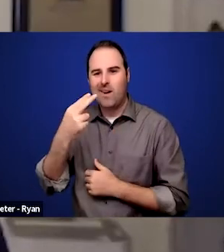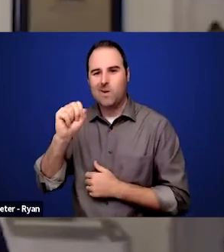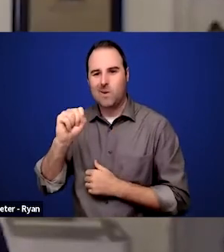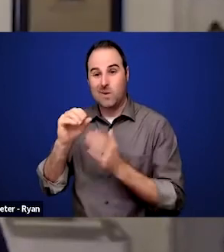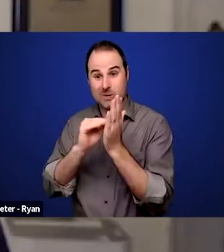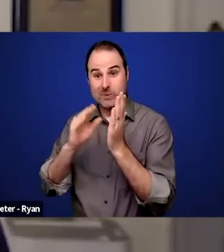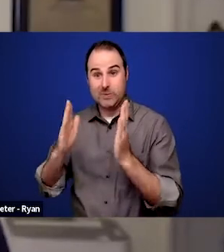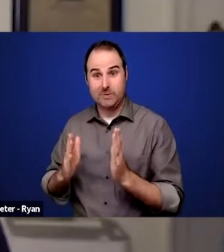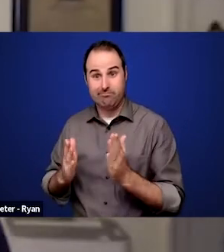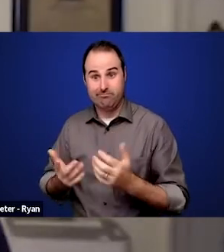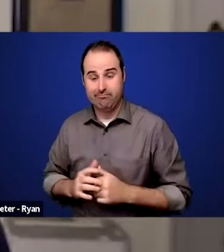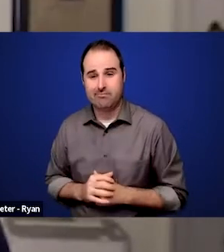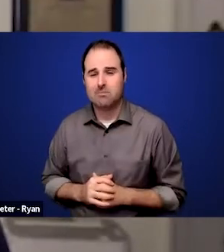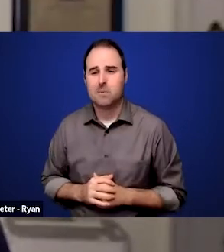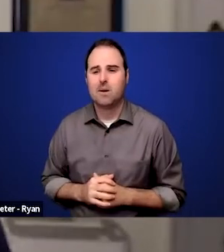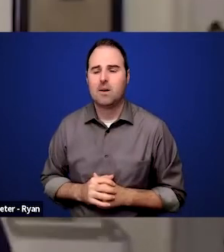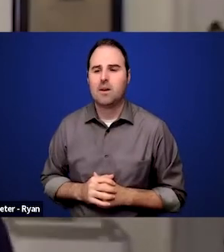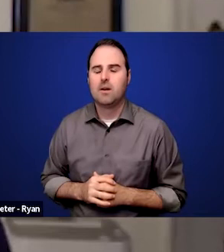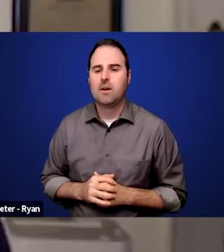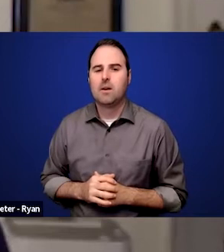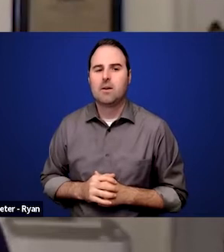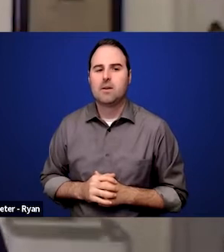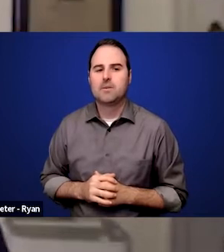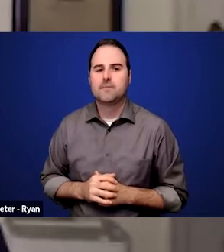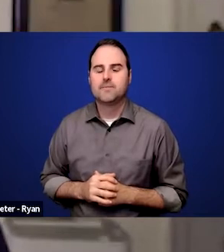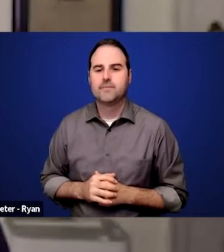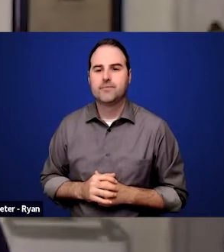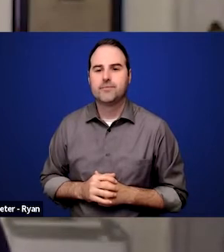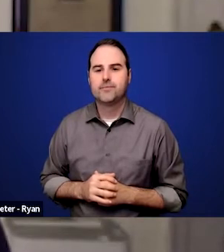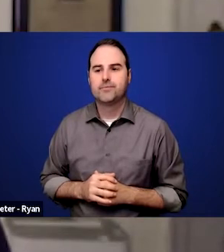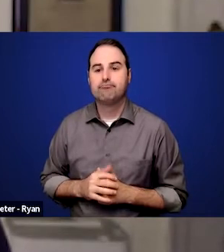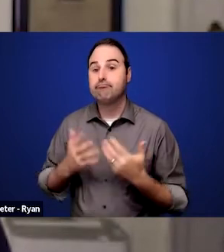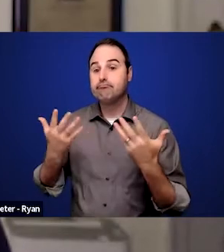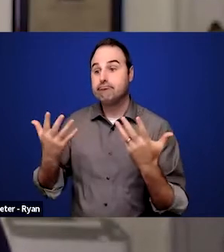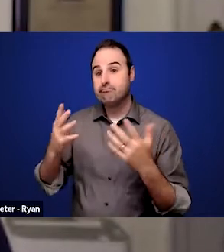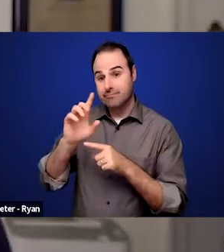What is being done to ensure that disabled high school students are a part